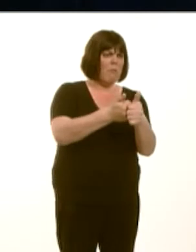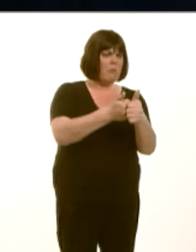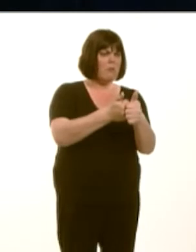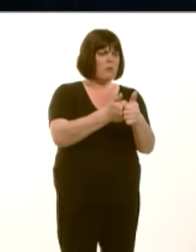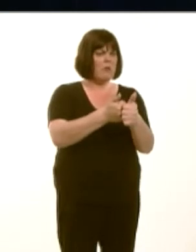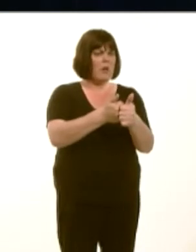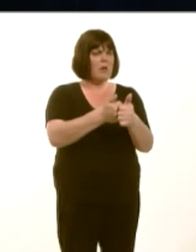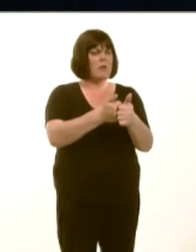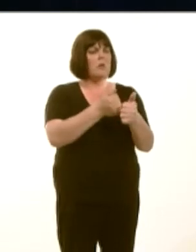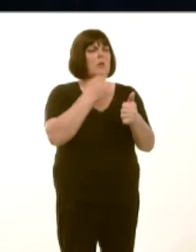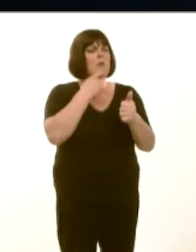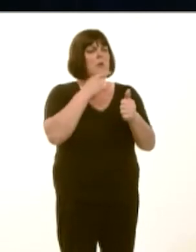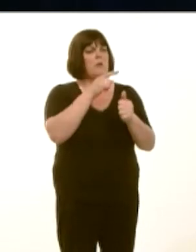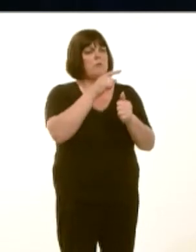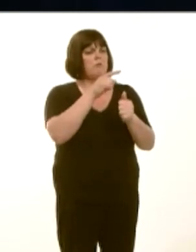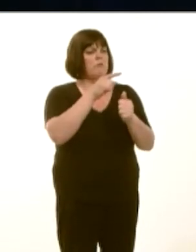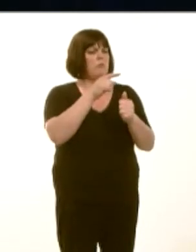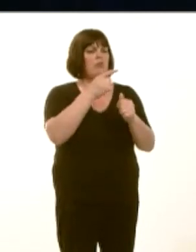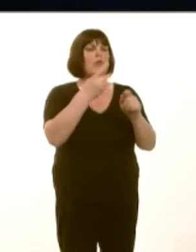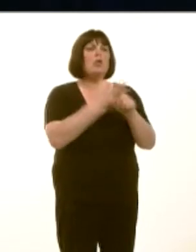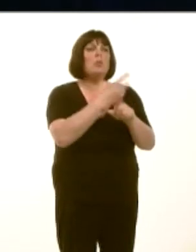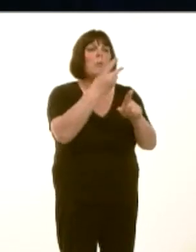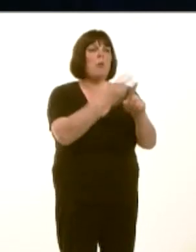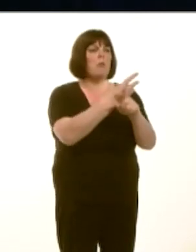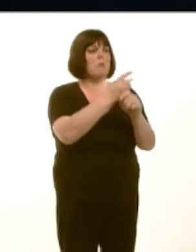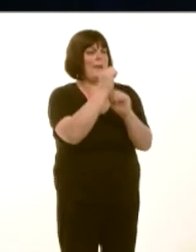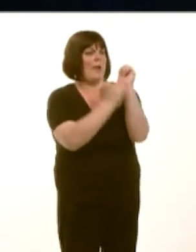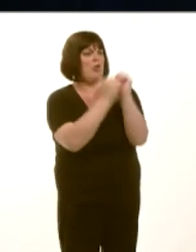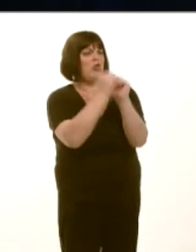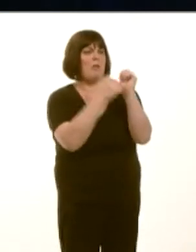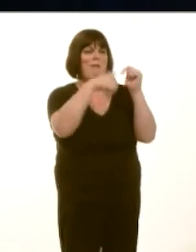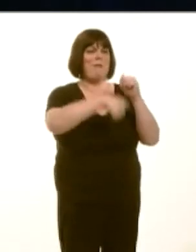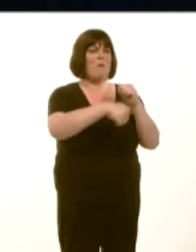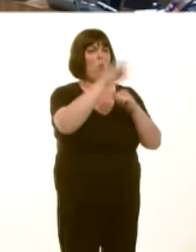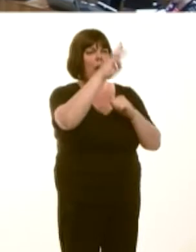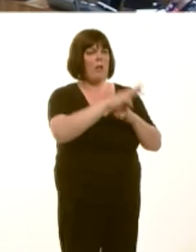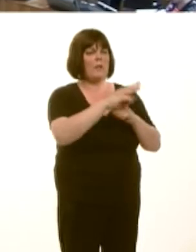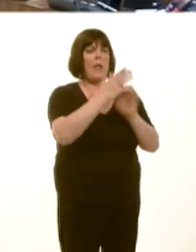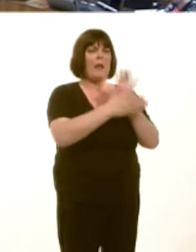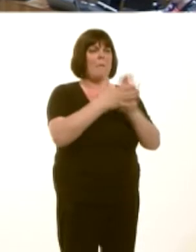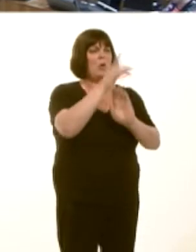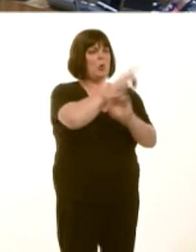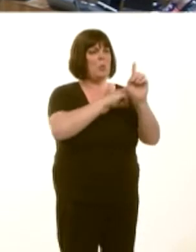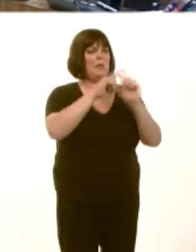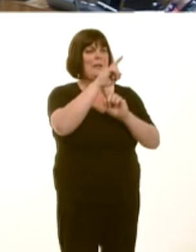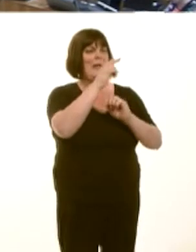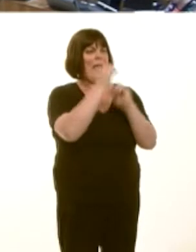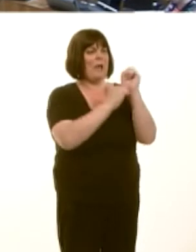of community energy in Wales and also lead to community energy schemes taking a higher profile in this country?